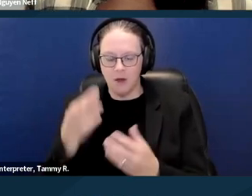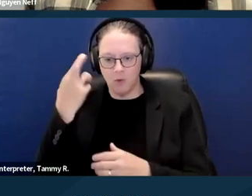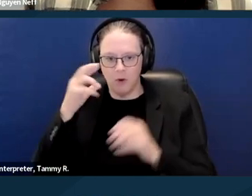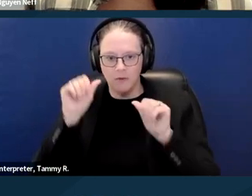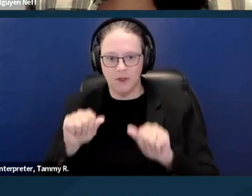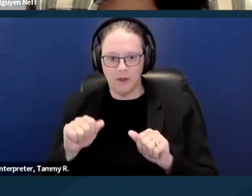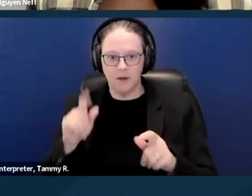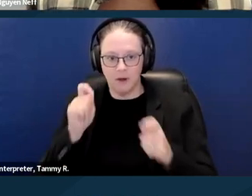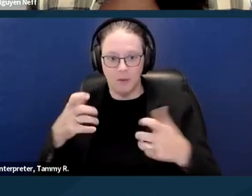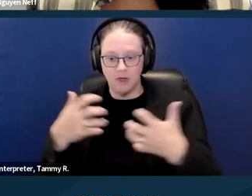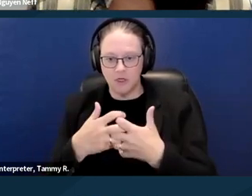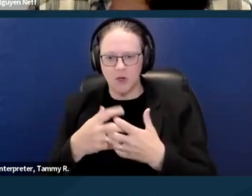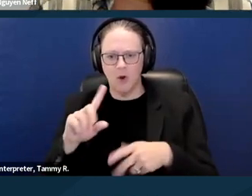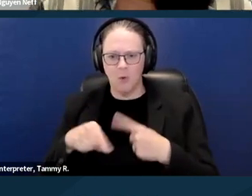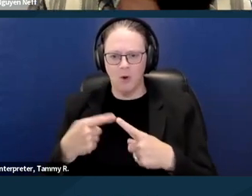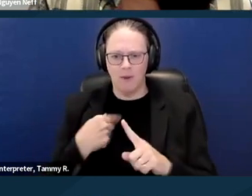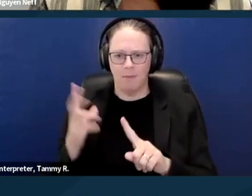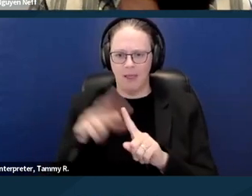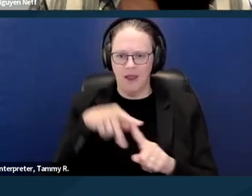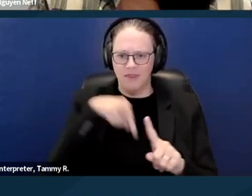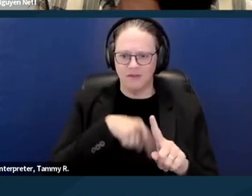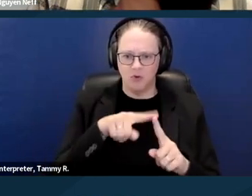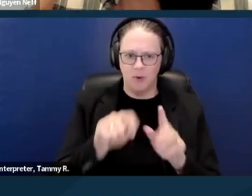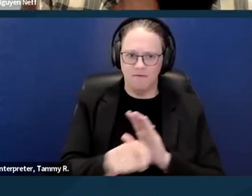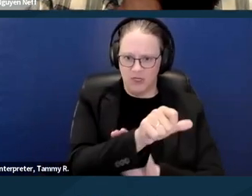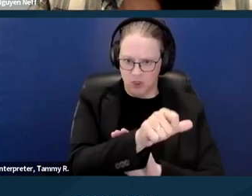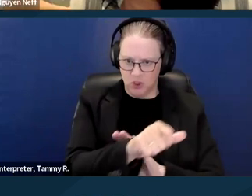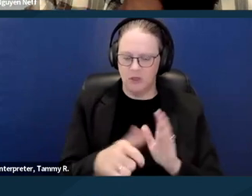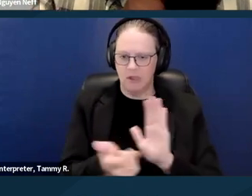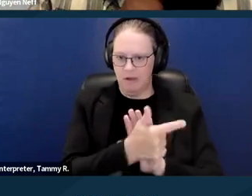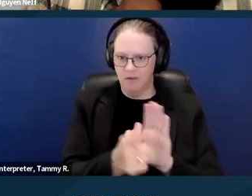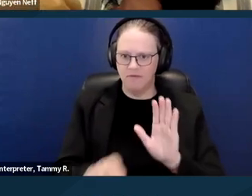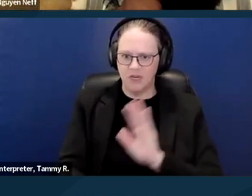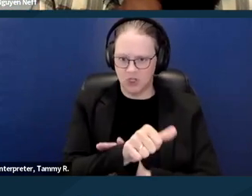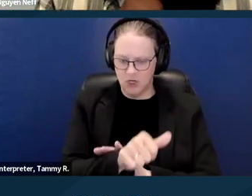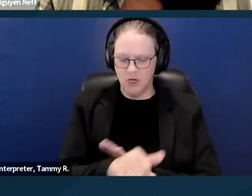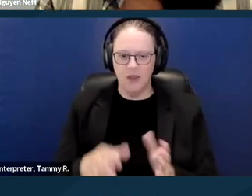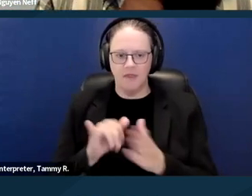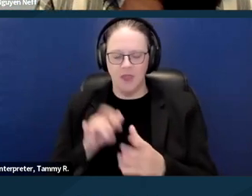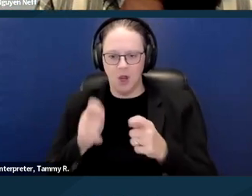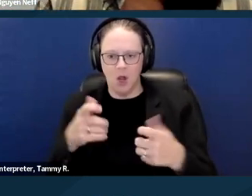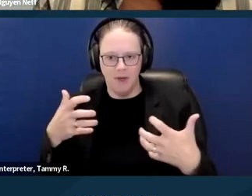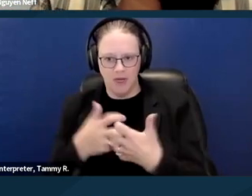it's important to note that the reasonable accommodation request needs to be related to the possession of the property